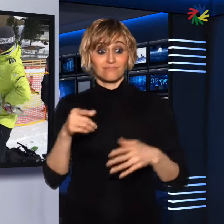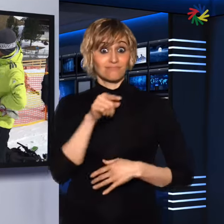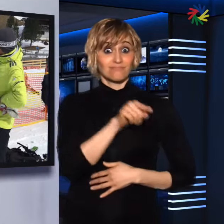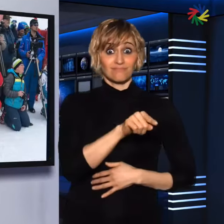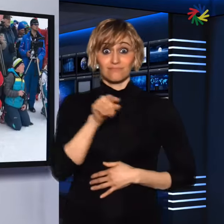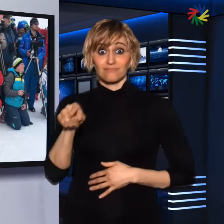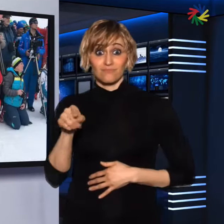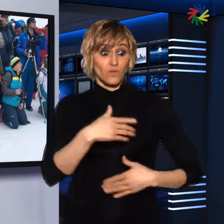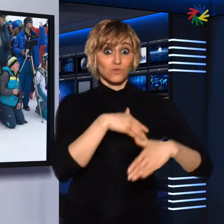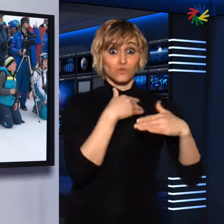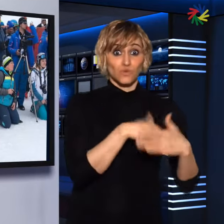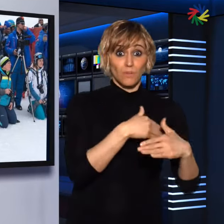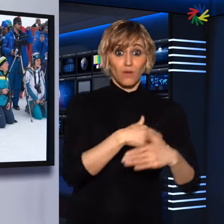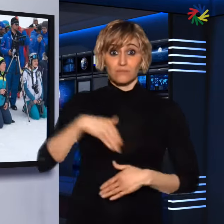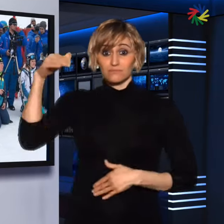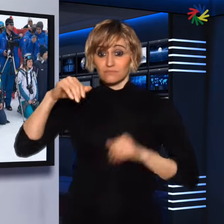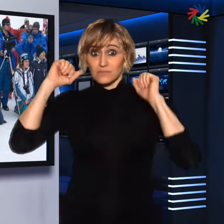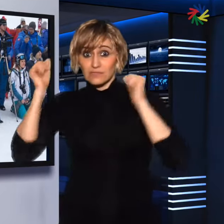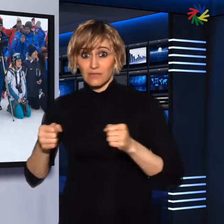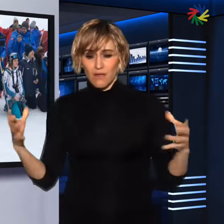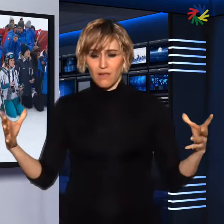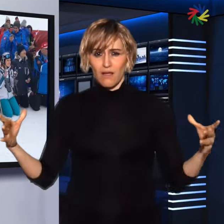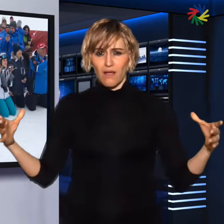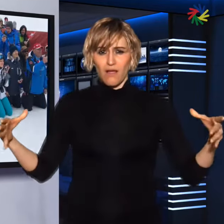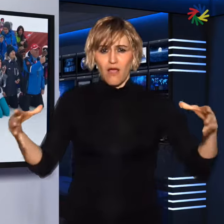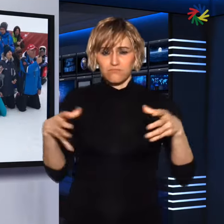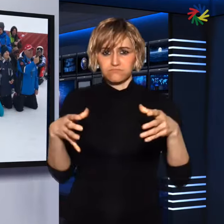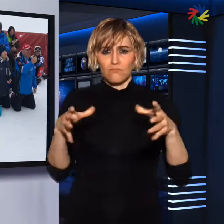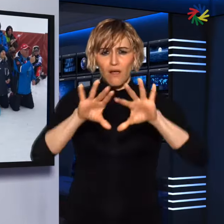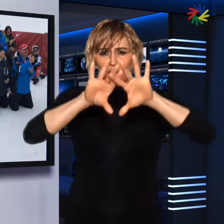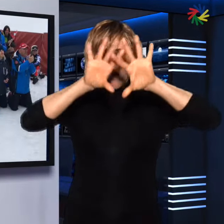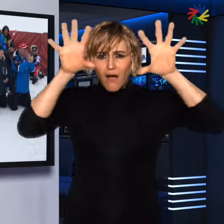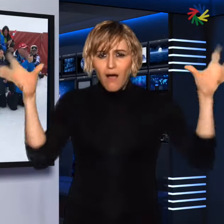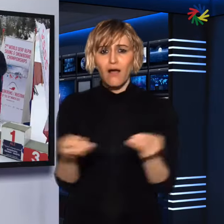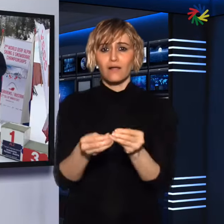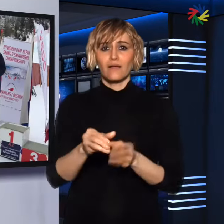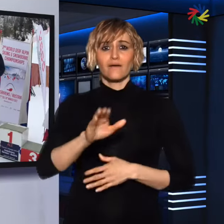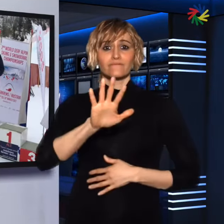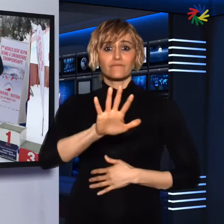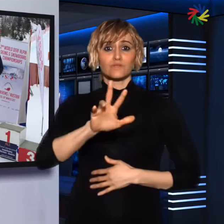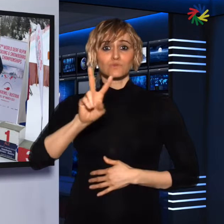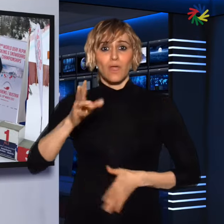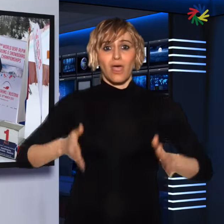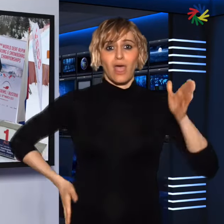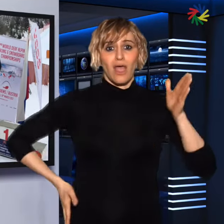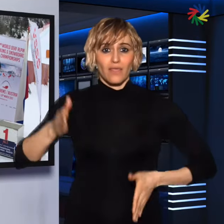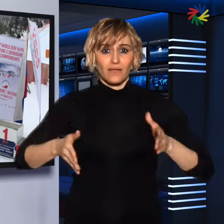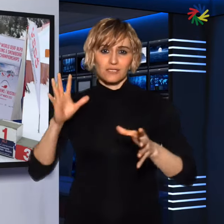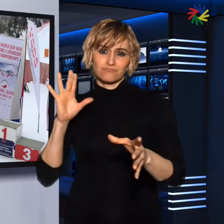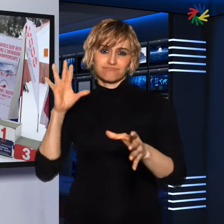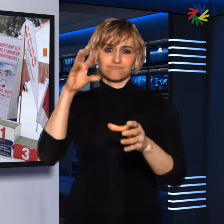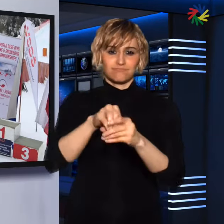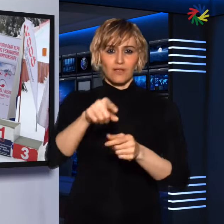So altogether, 52 athletes participated in the 6 day's